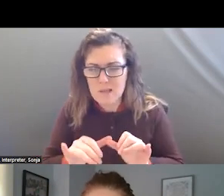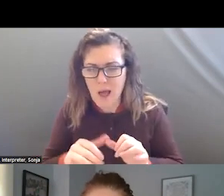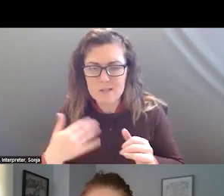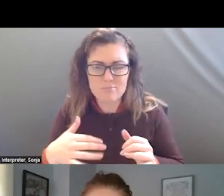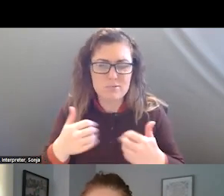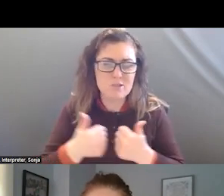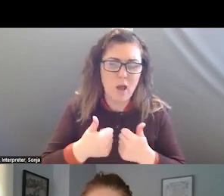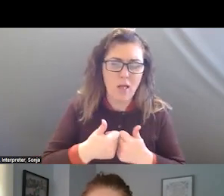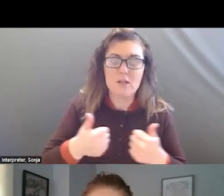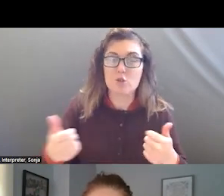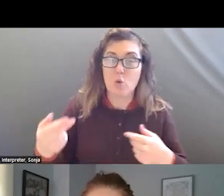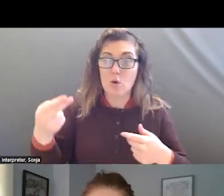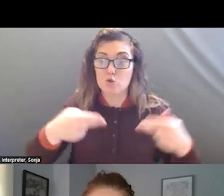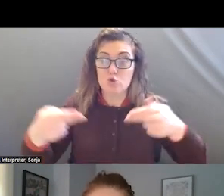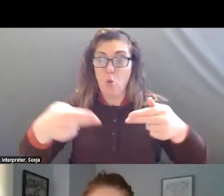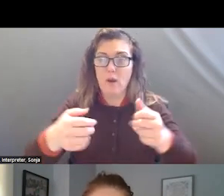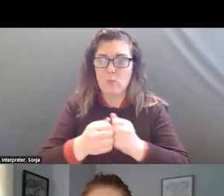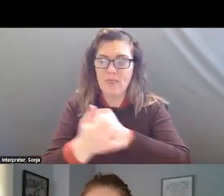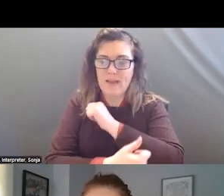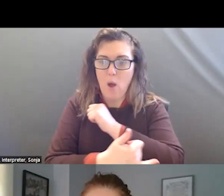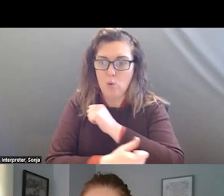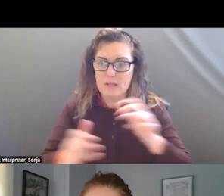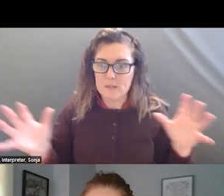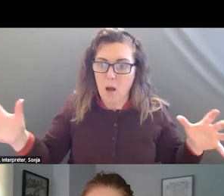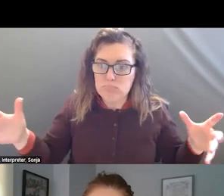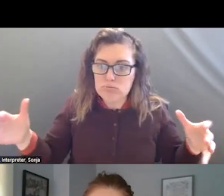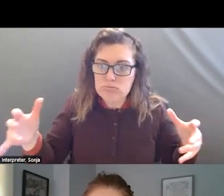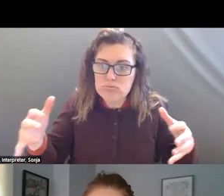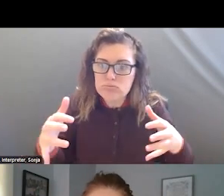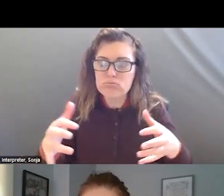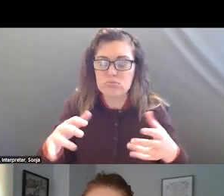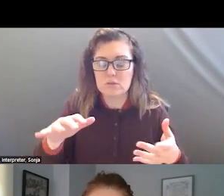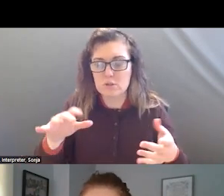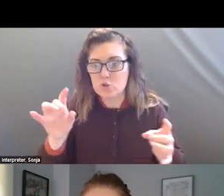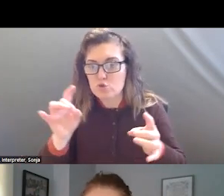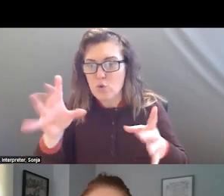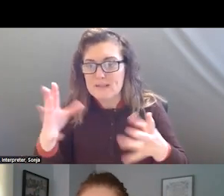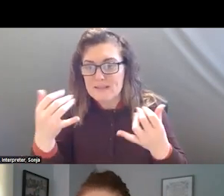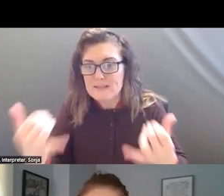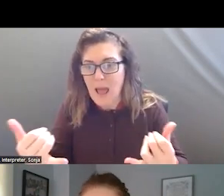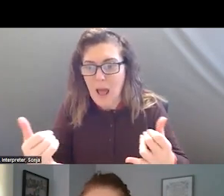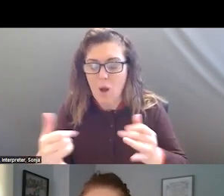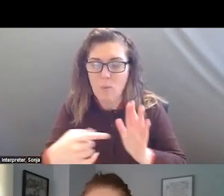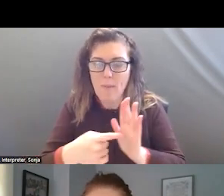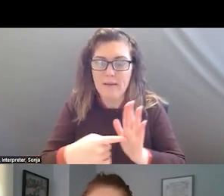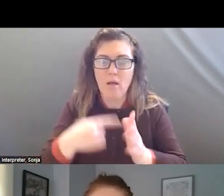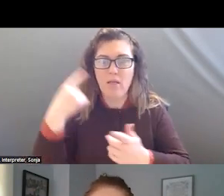OTHERS IN CALIFORNIA TO LEARN ABOUT THE CRISIS NOW MODEL AND THINK THROUGH AND WHAT MIGHT WORK BEST FOR EACH OF THE COMMUNITIES.